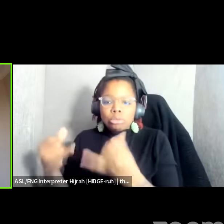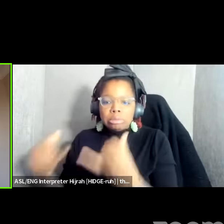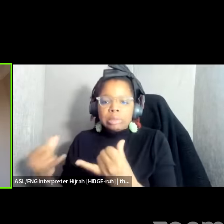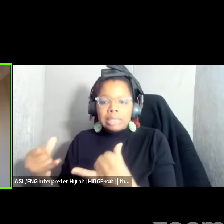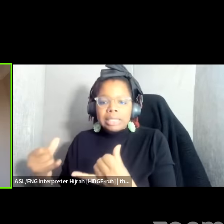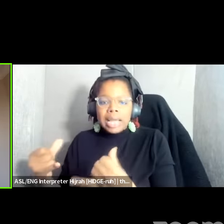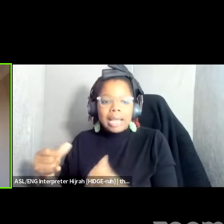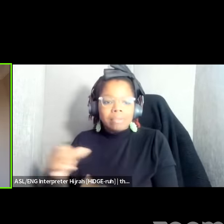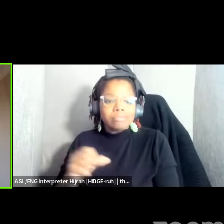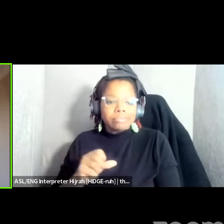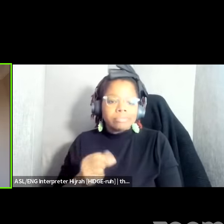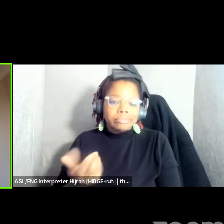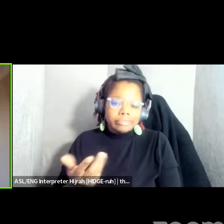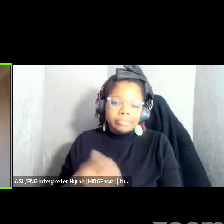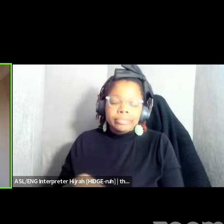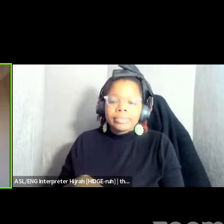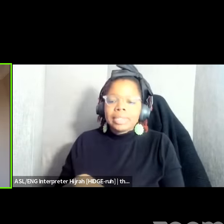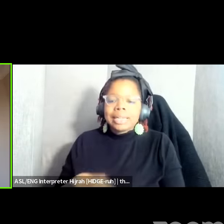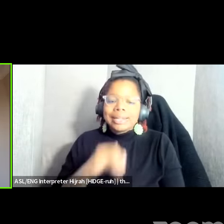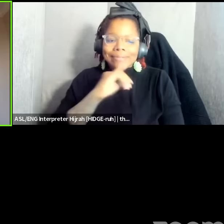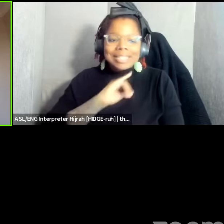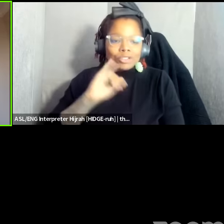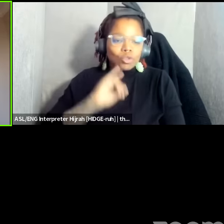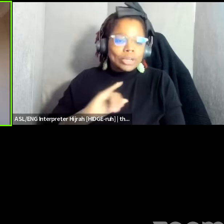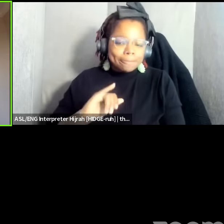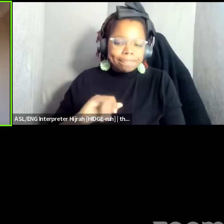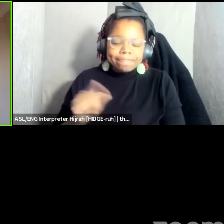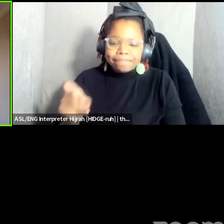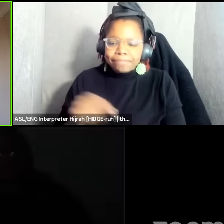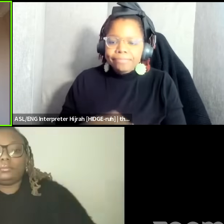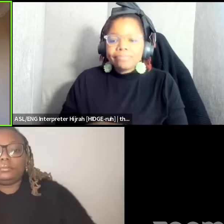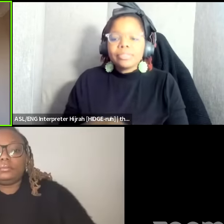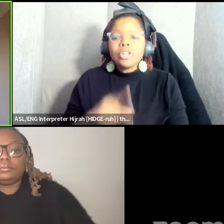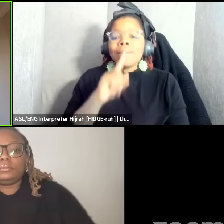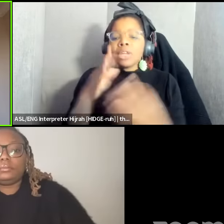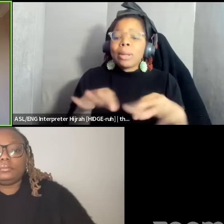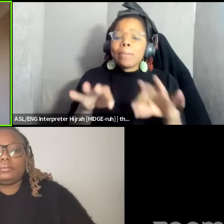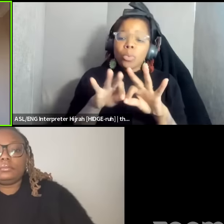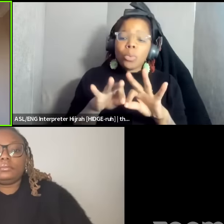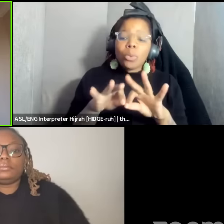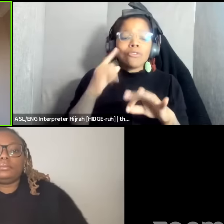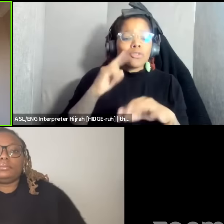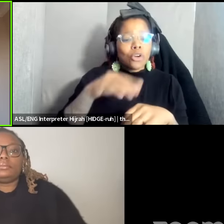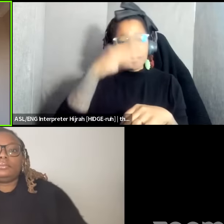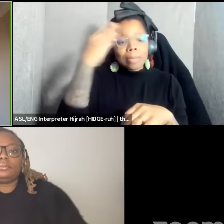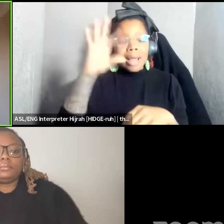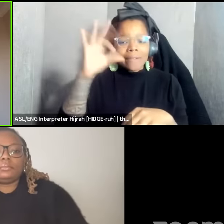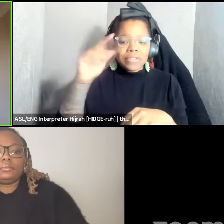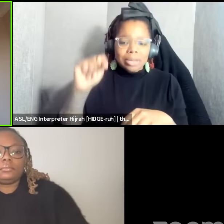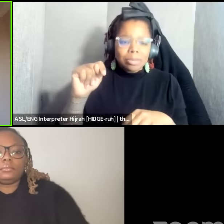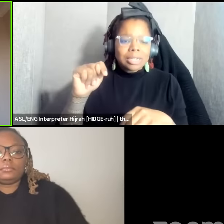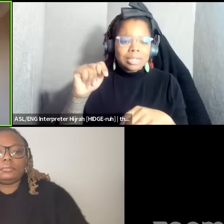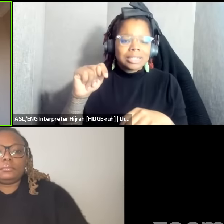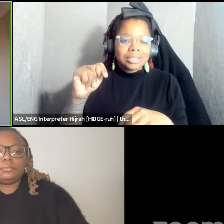state of of of Israel so this has been integral to uh a black feminist practice Haiti I had the